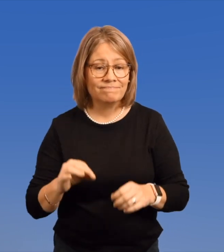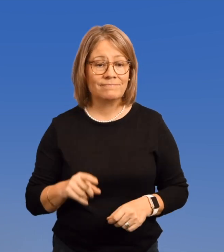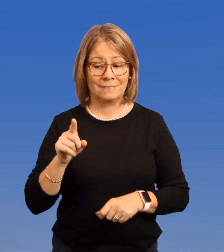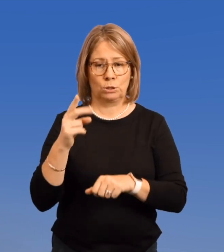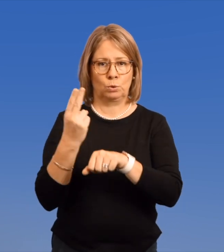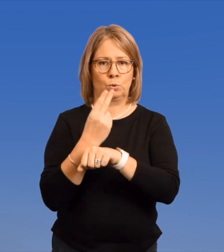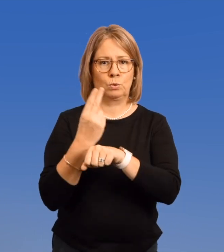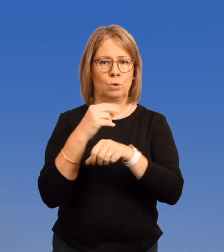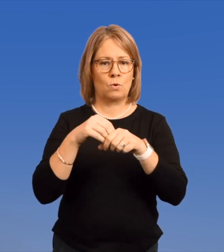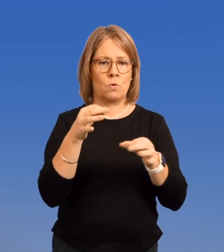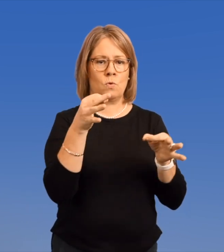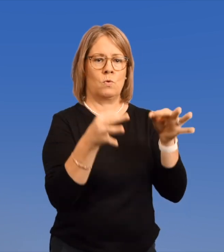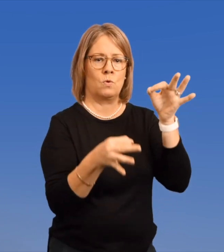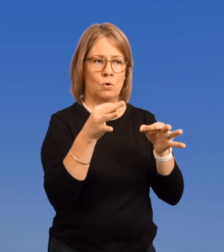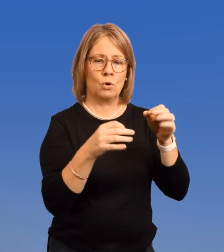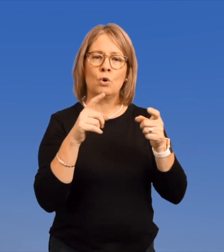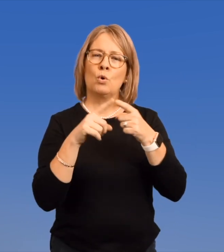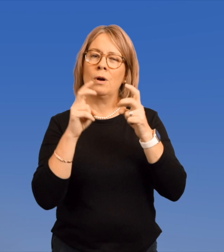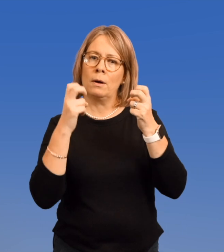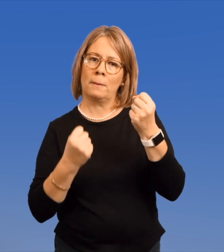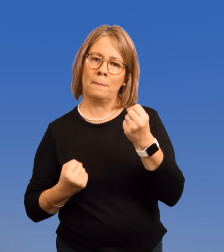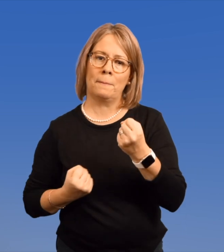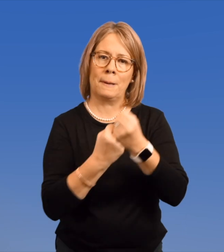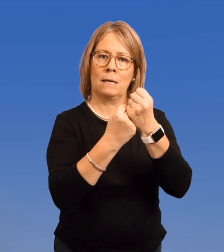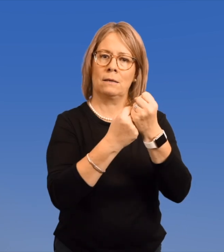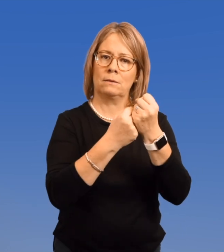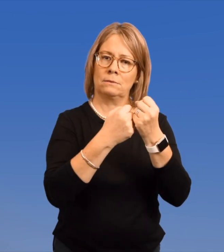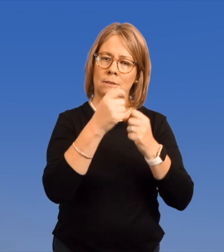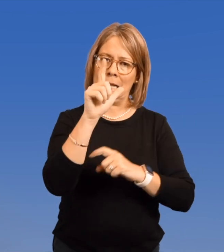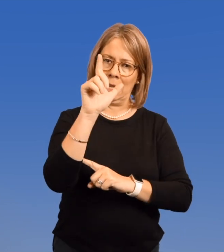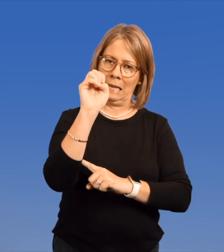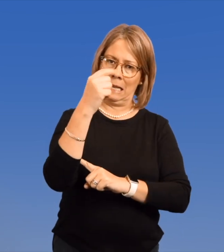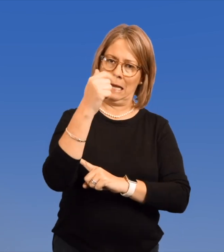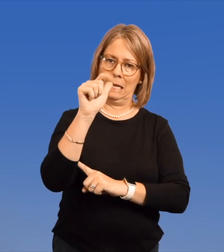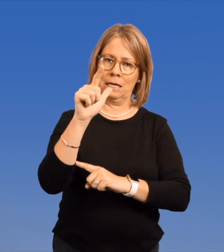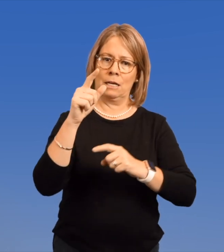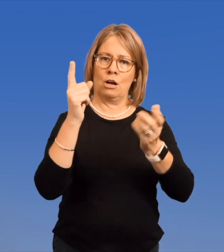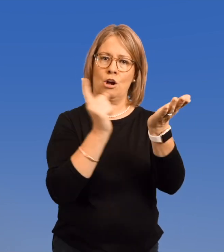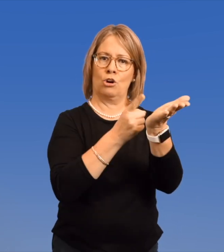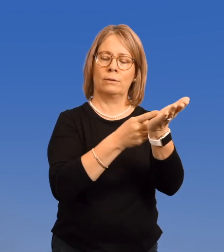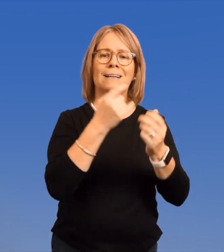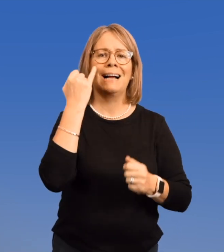used in a court of law to back up a legal argument.